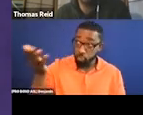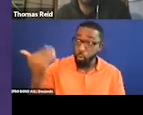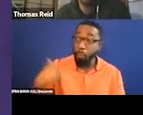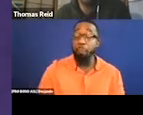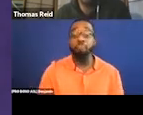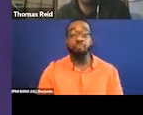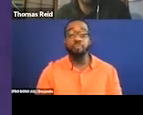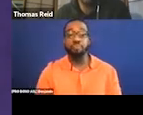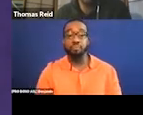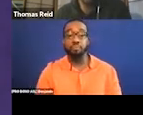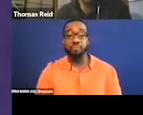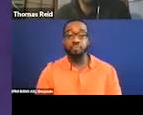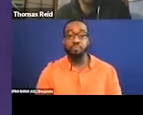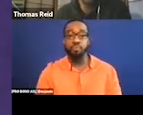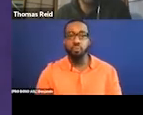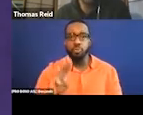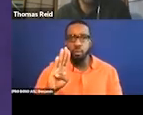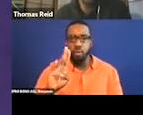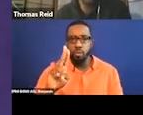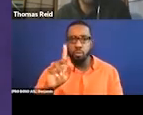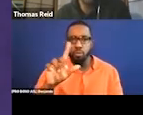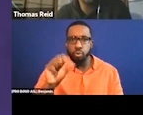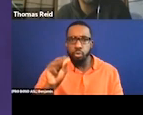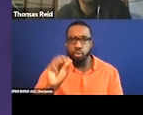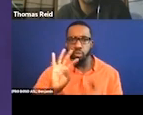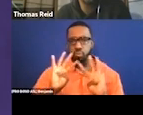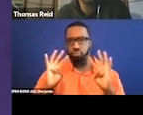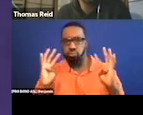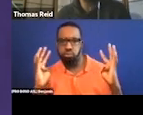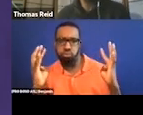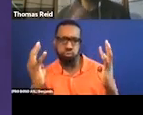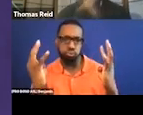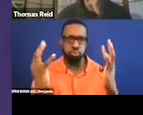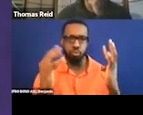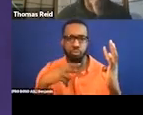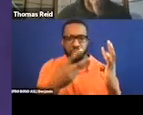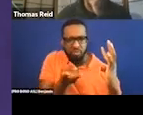The Bulls gather around Scottie on the floor. When Pippen didn't respond to that abuse, it's